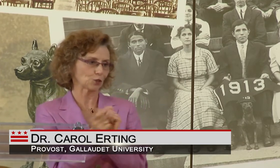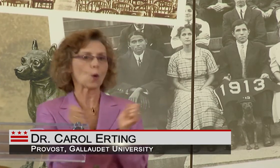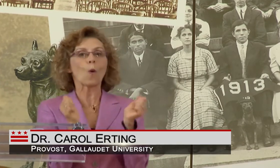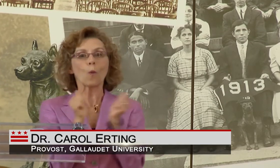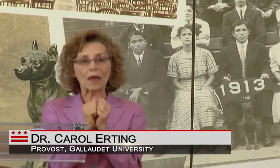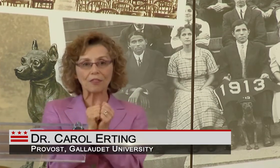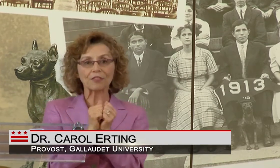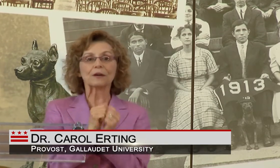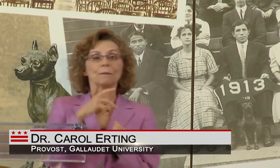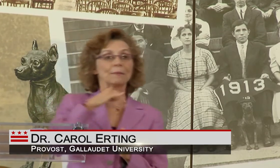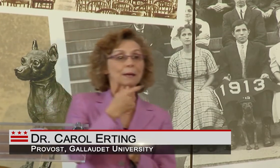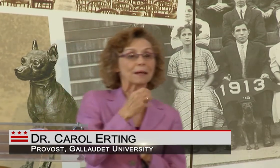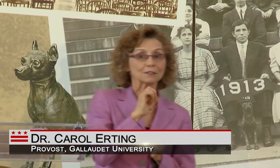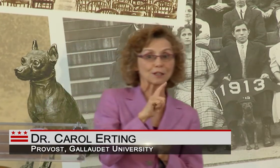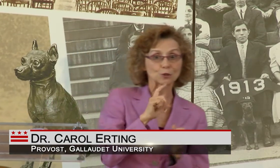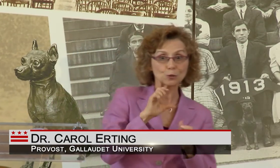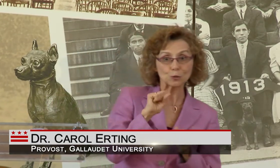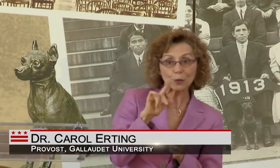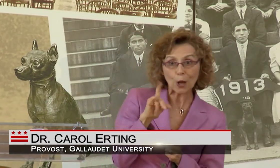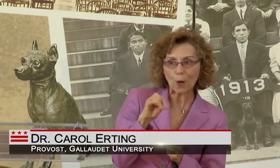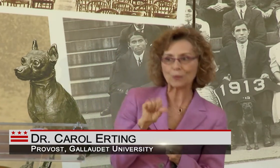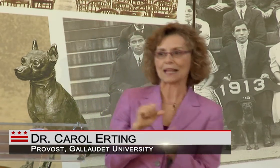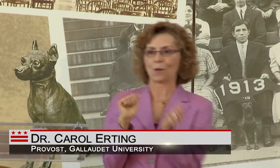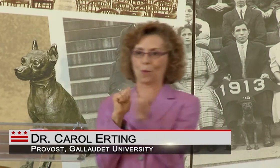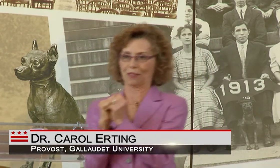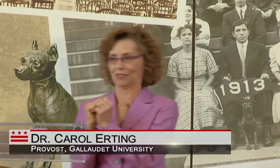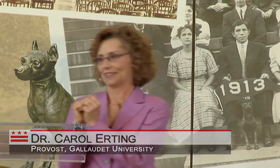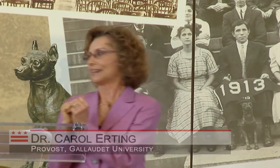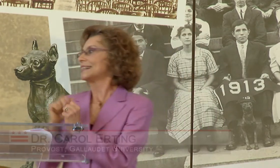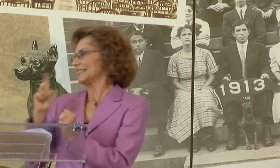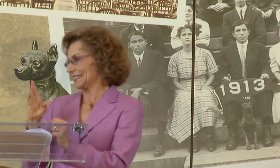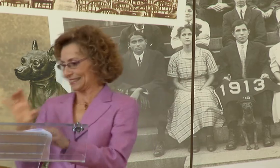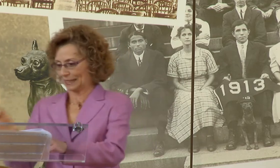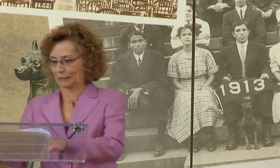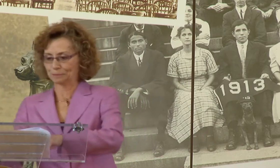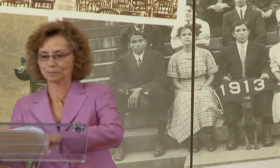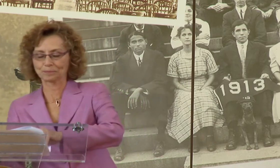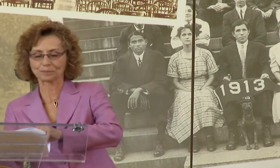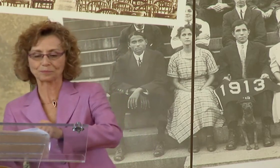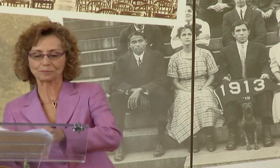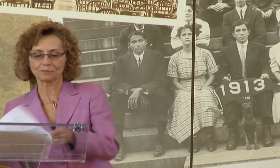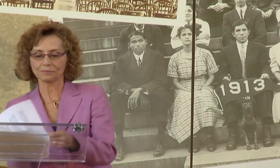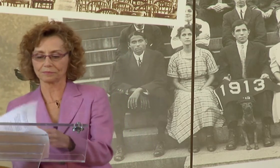FORWARD TO PARTICIPATING IN THE CHANGES THAT WILL BE COMING WITH THIS PARTNERSHIP BEING FORMED WITH PIGMENTAL STUDIOS,